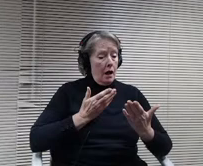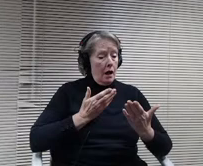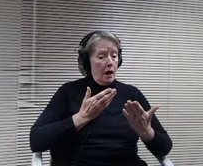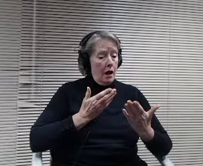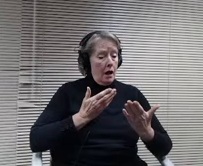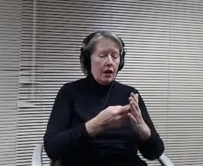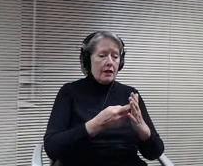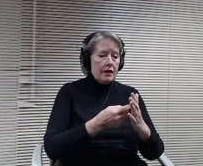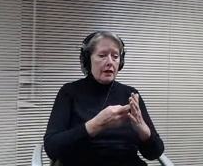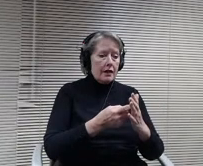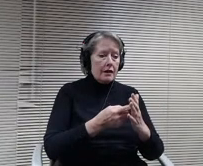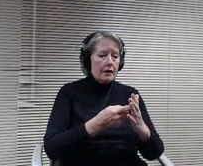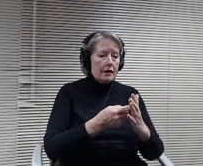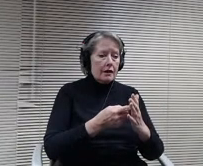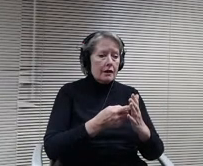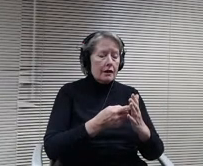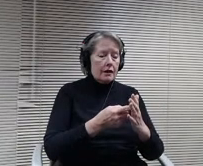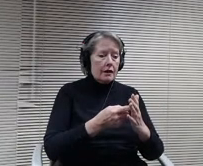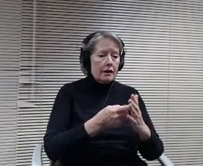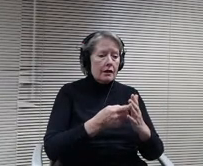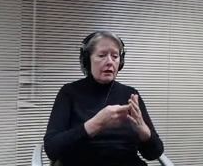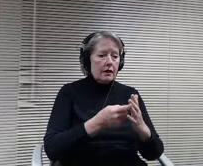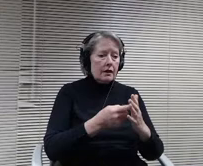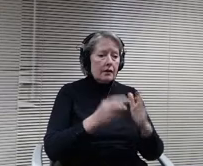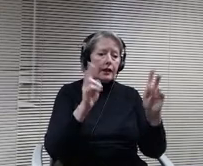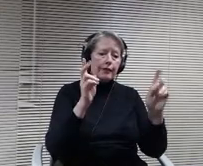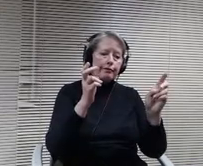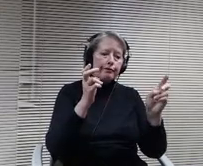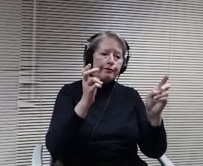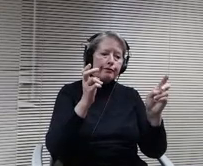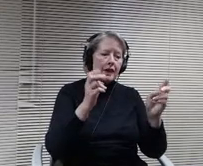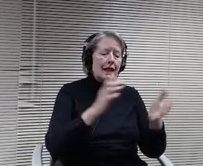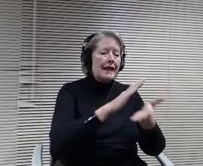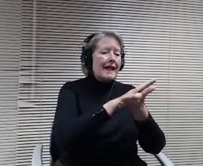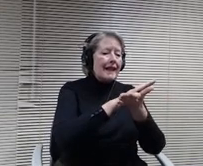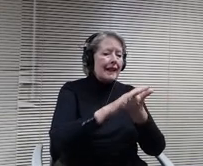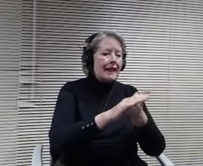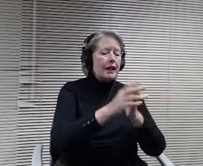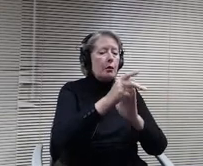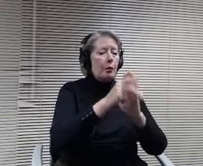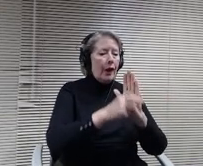clean, the one that says clean policy shown with all edits